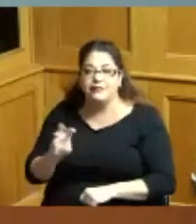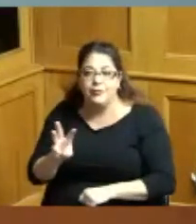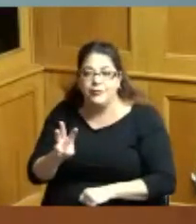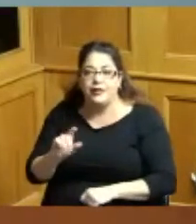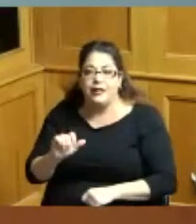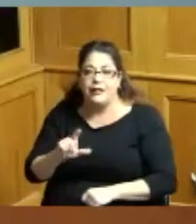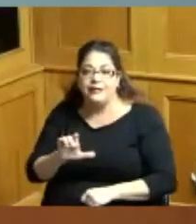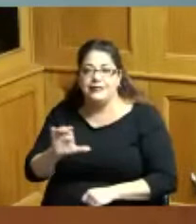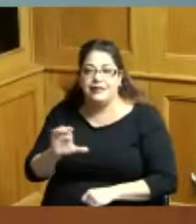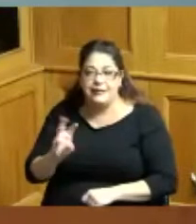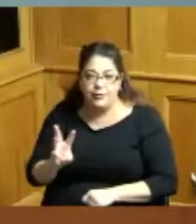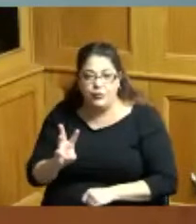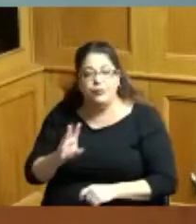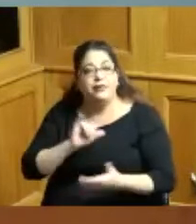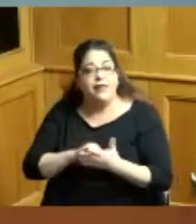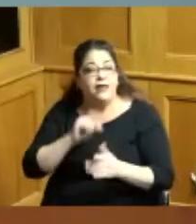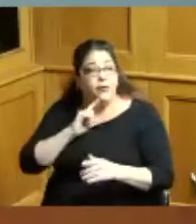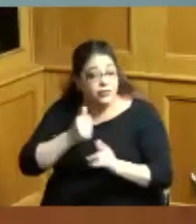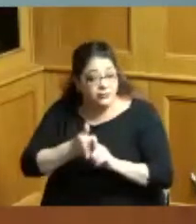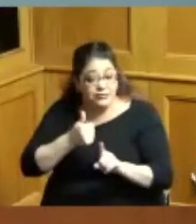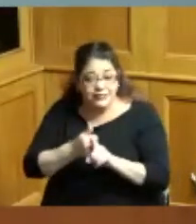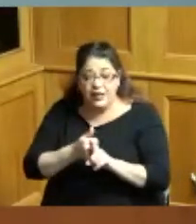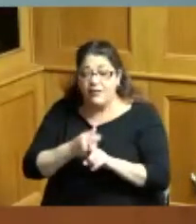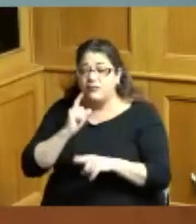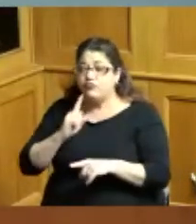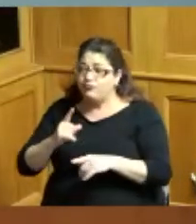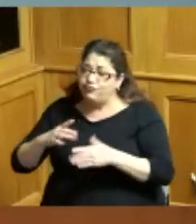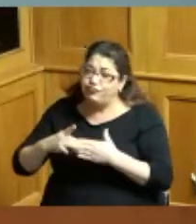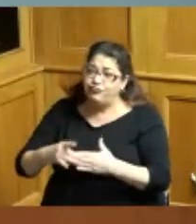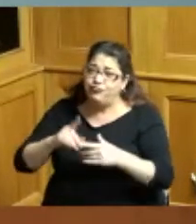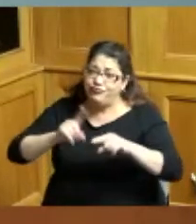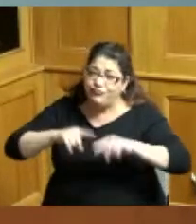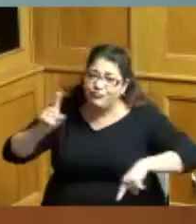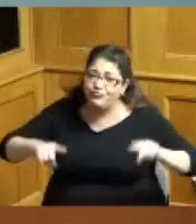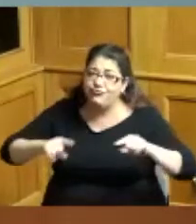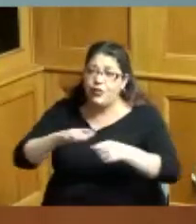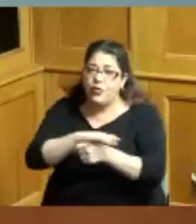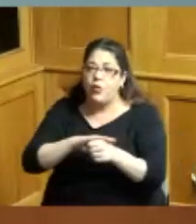and whereas ms Spence has held various leadership roles in local and state organizations over the